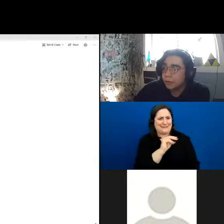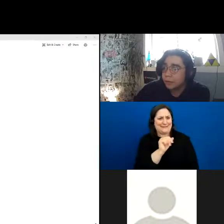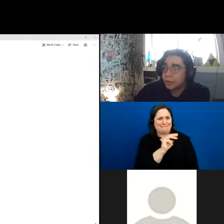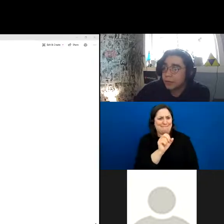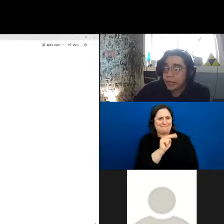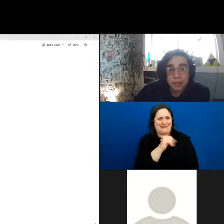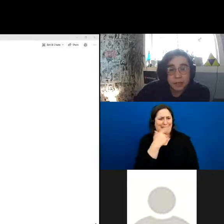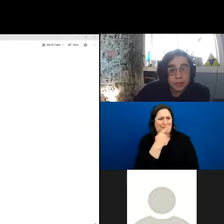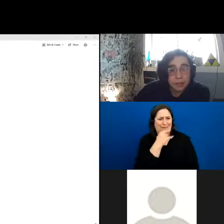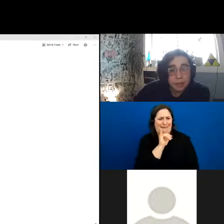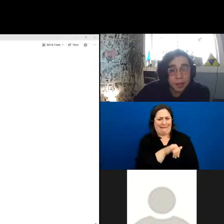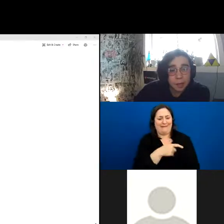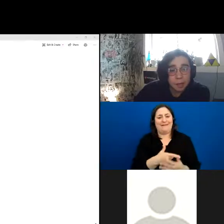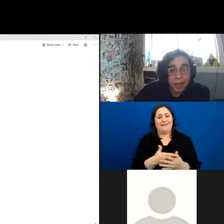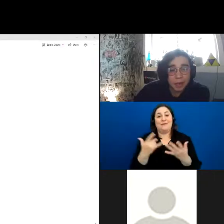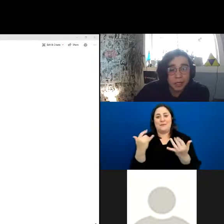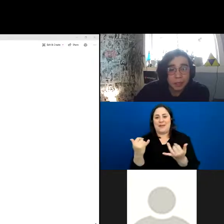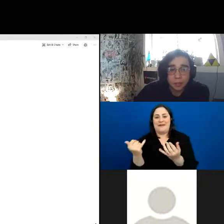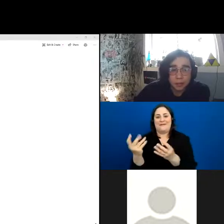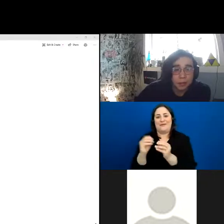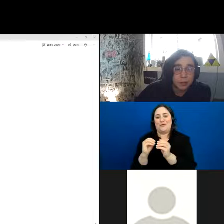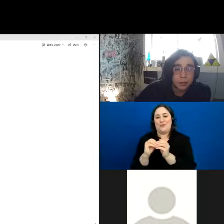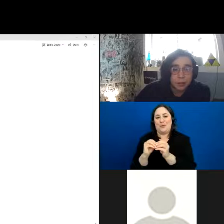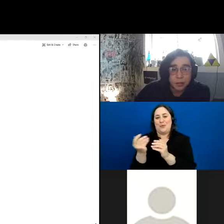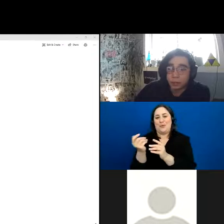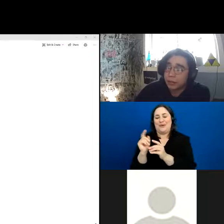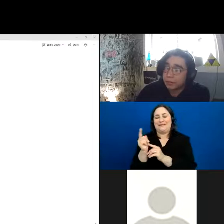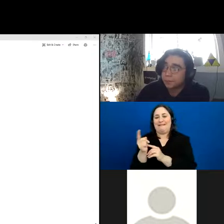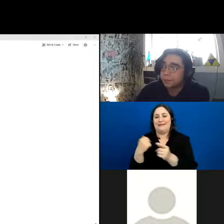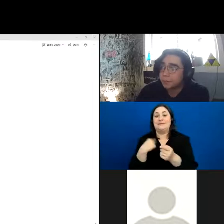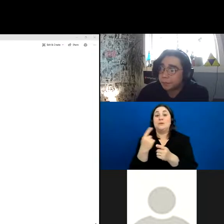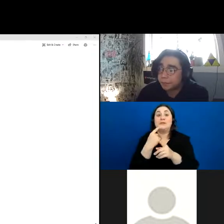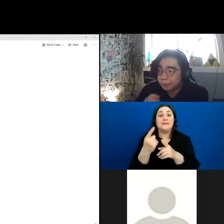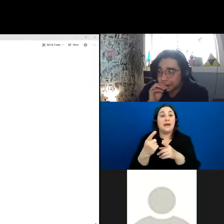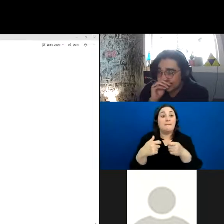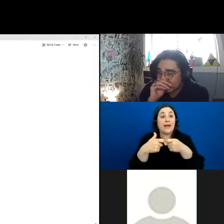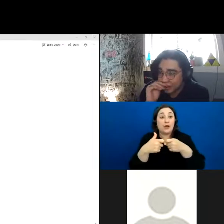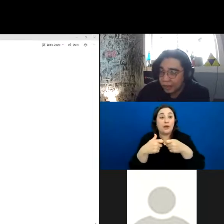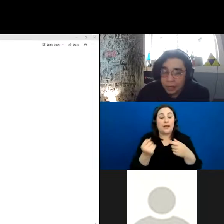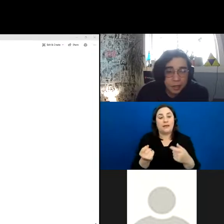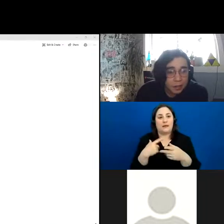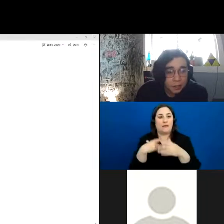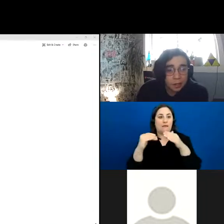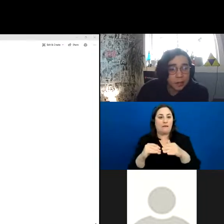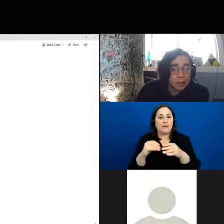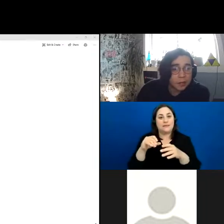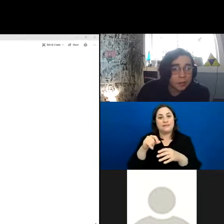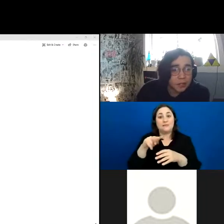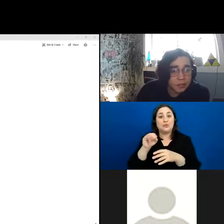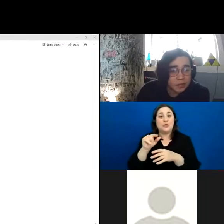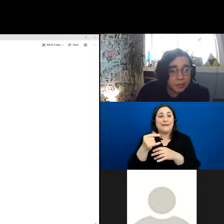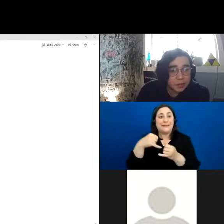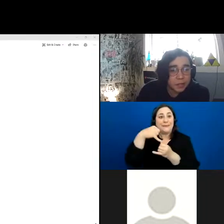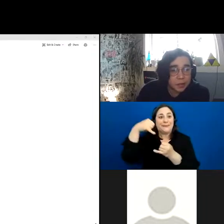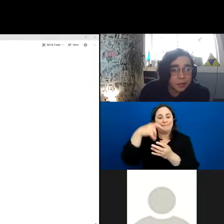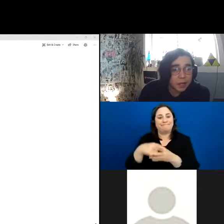A few seconds. Battery, spring, close pins, hair tie.